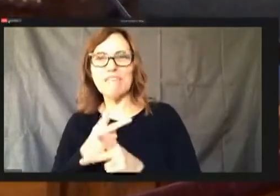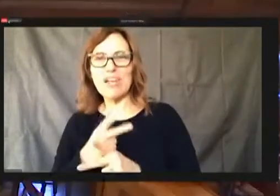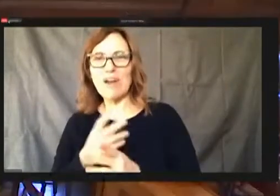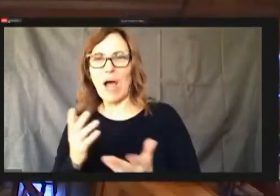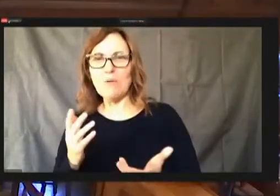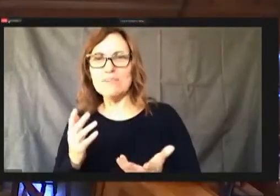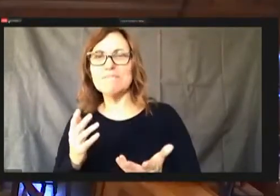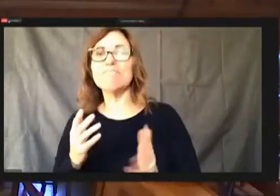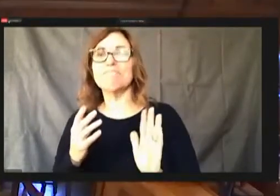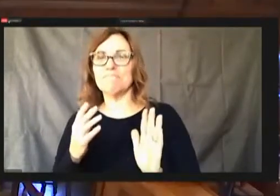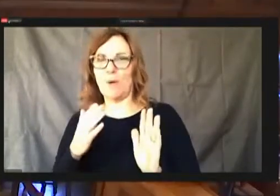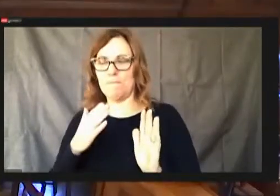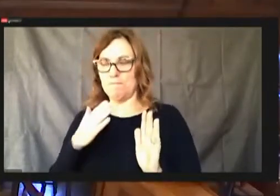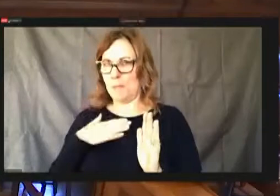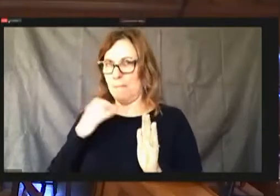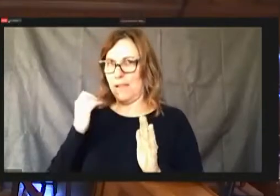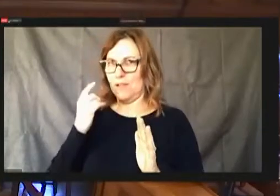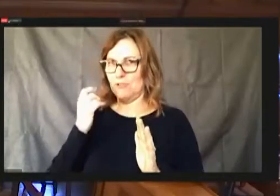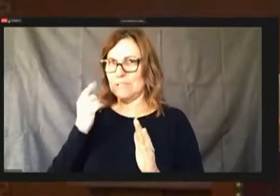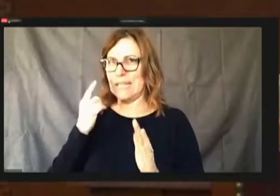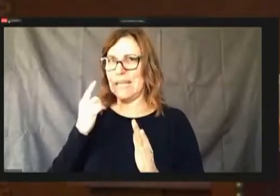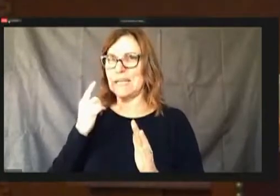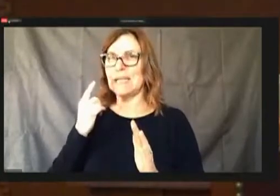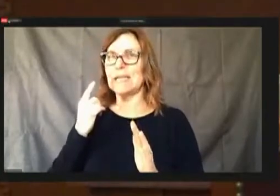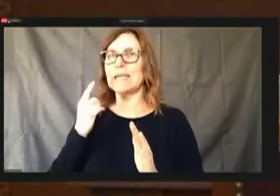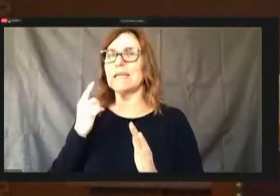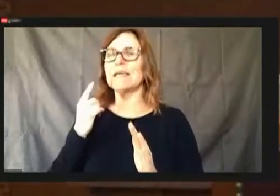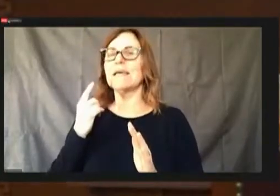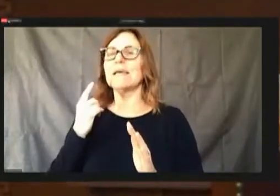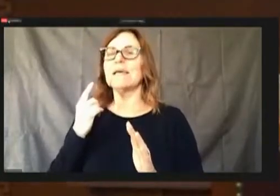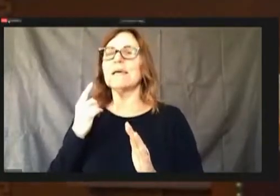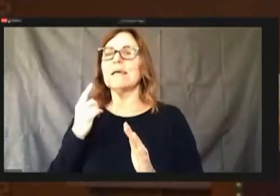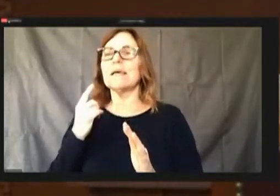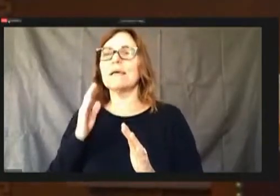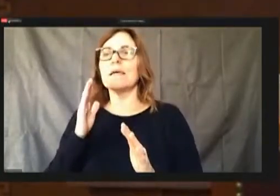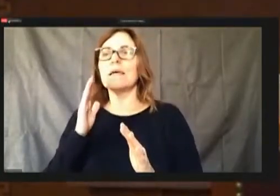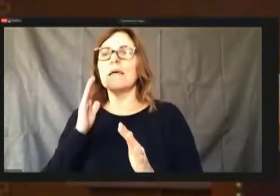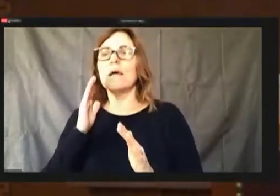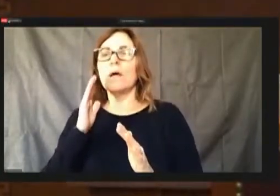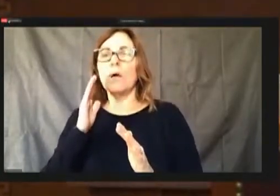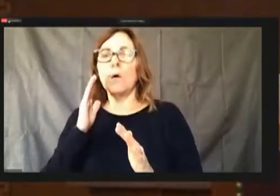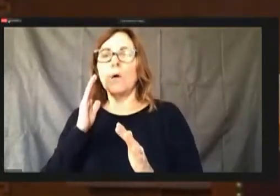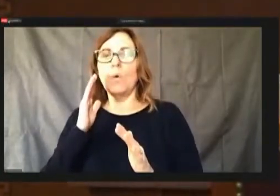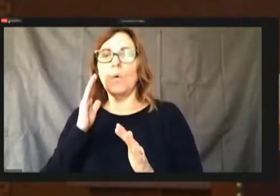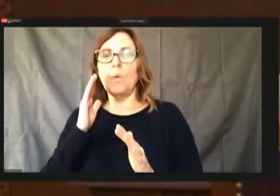my understanding, understanding is, it will come watch tomorrow I will support it.